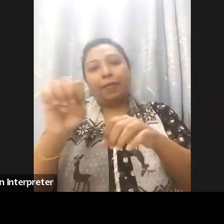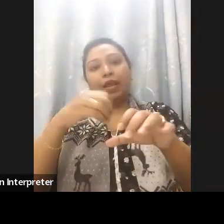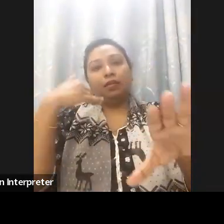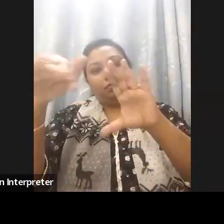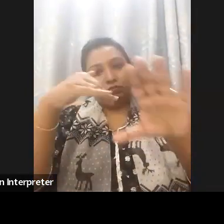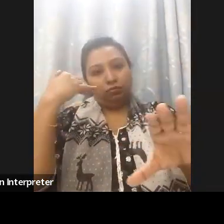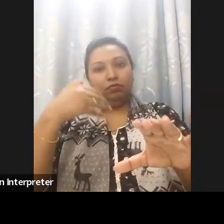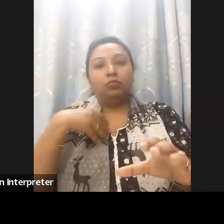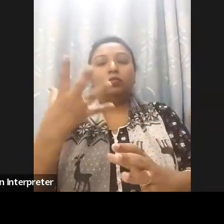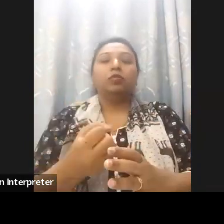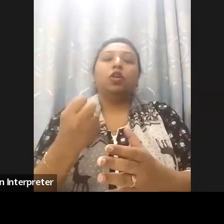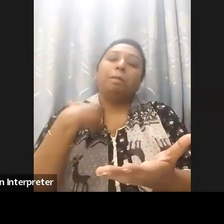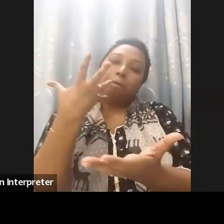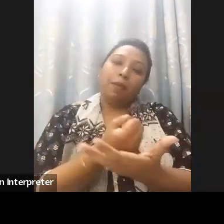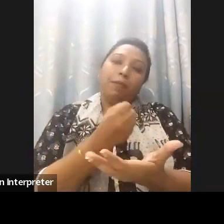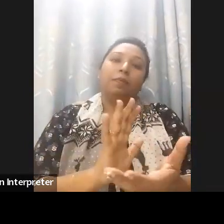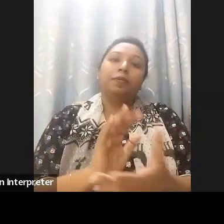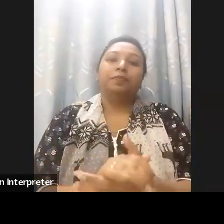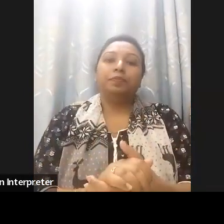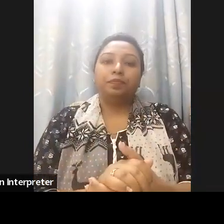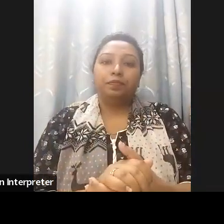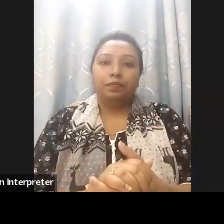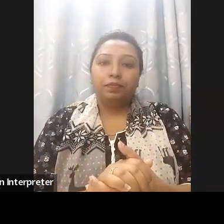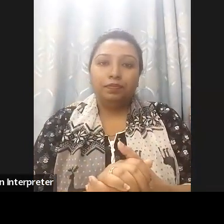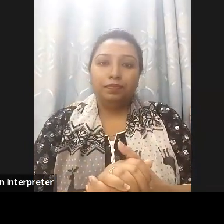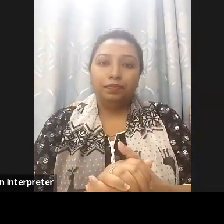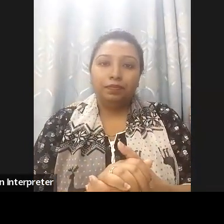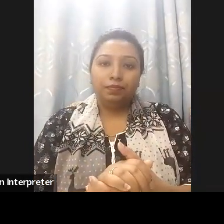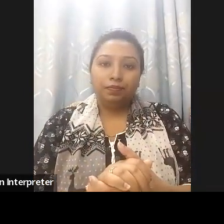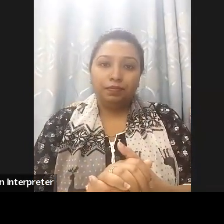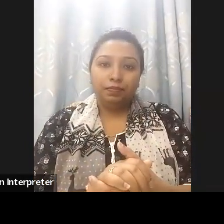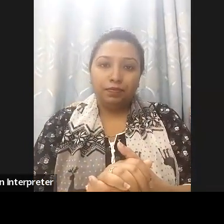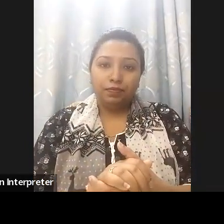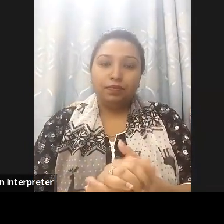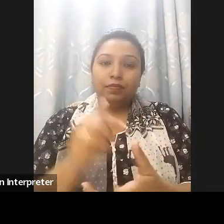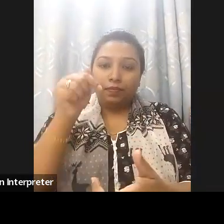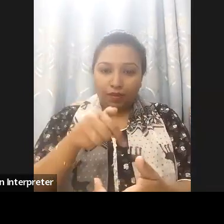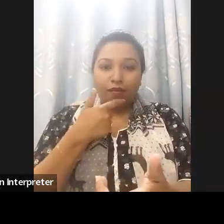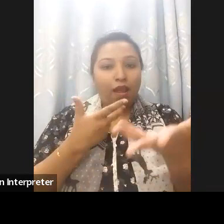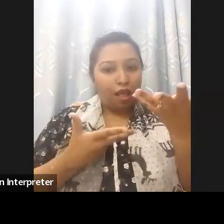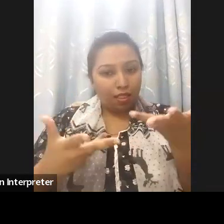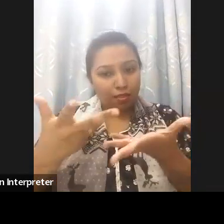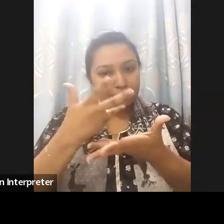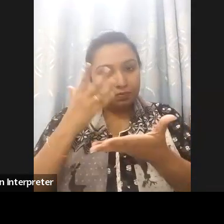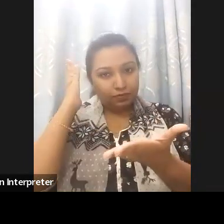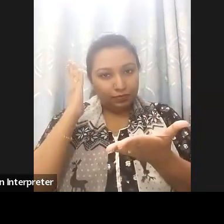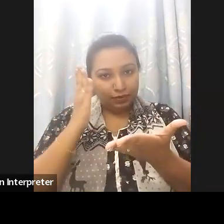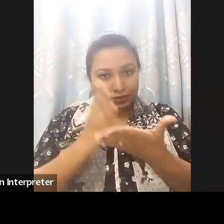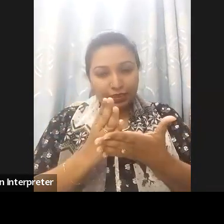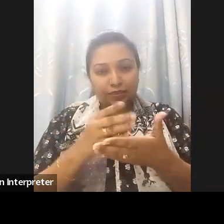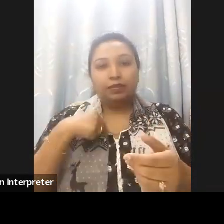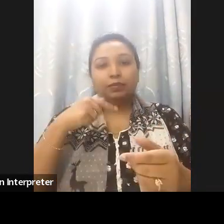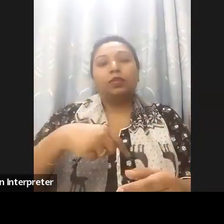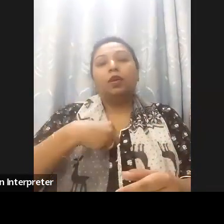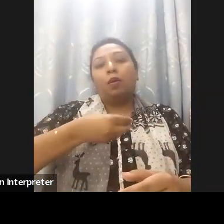comments or questions. So with this, I have the pleasure to introduce to you our panelists